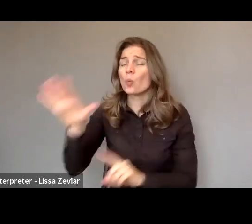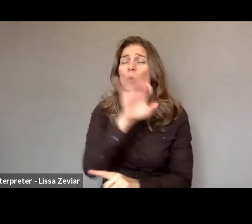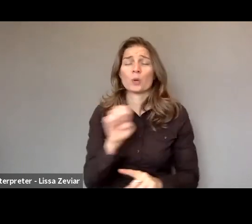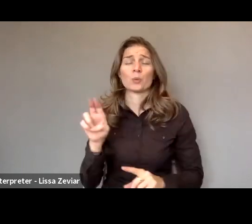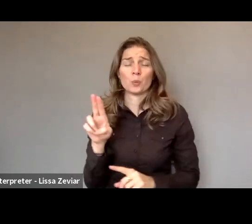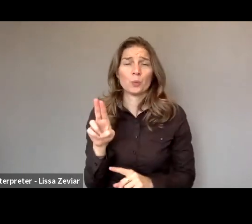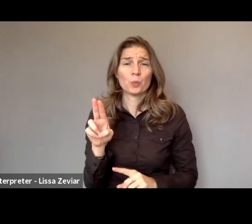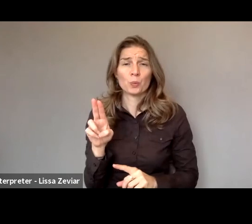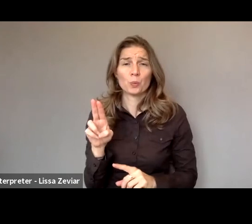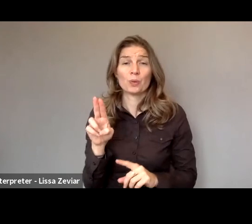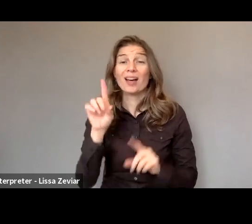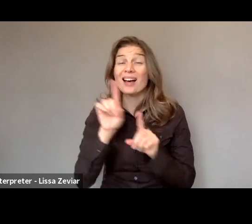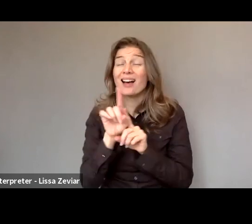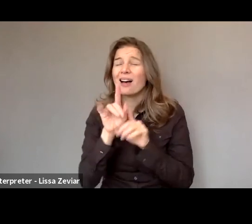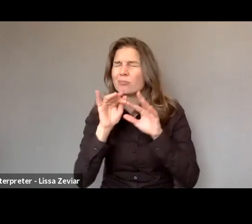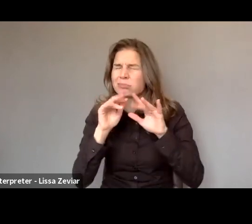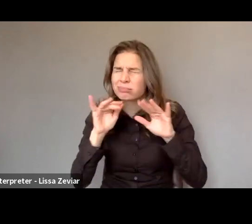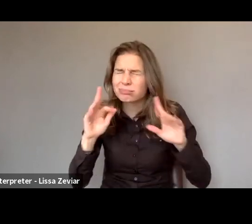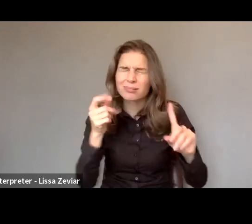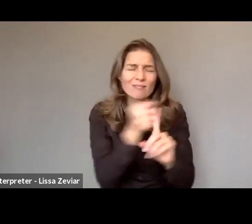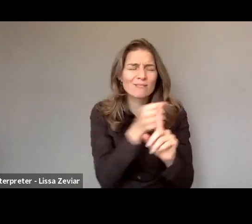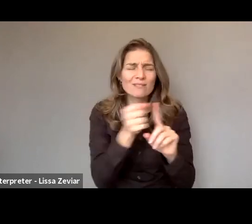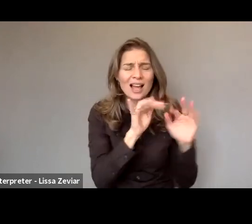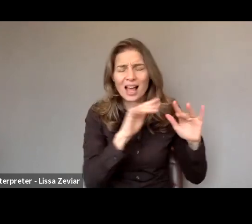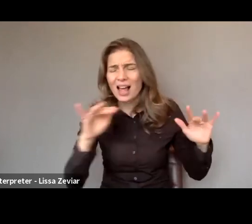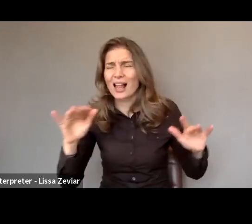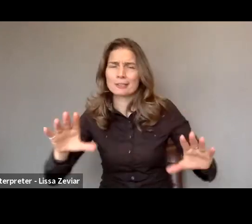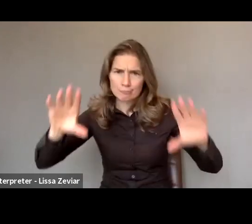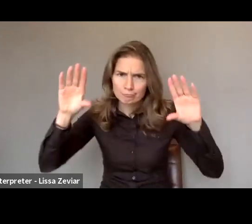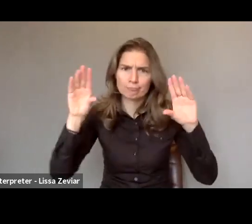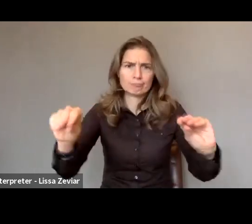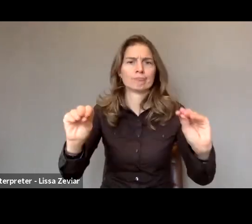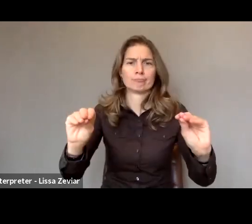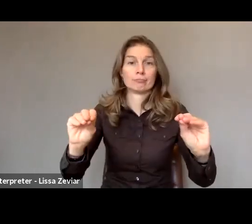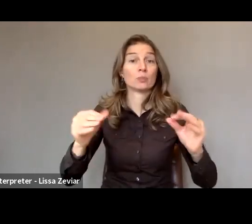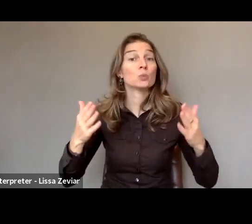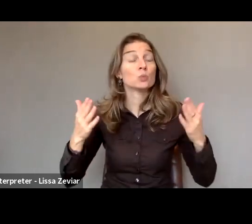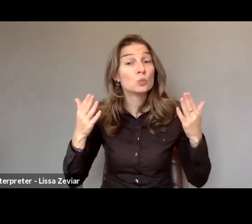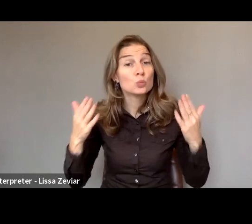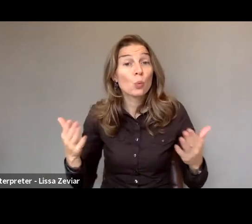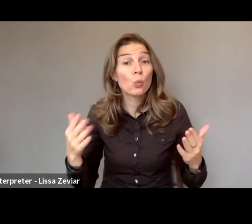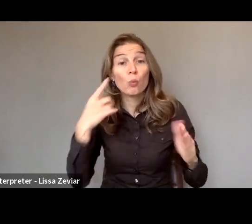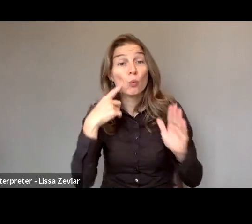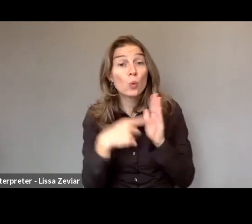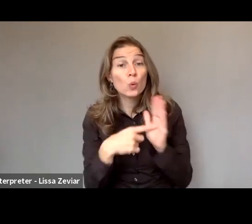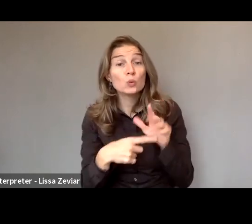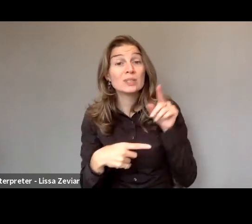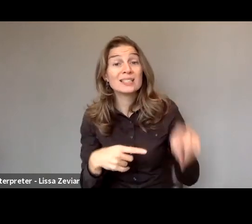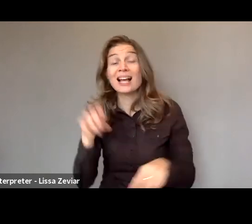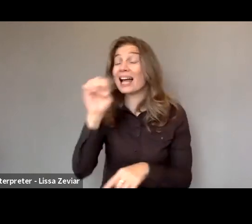and to end all forms of male violence. This means accelerating the EU accession of the Istanbul Convention.